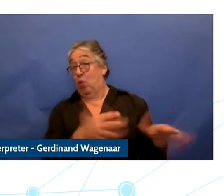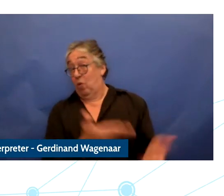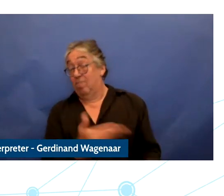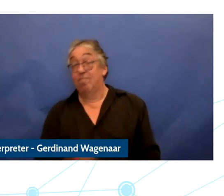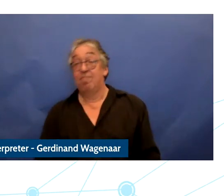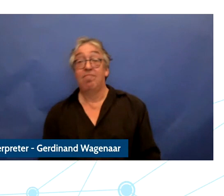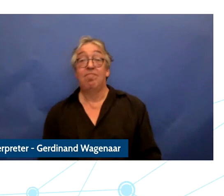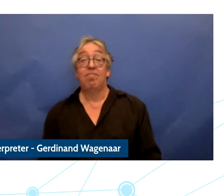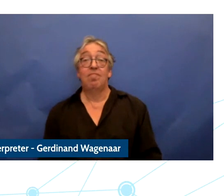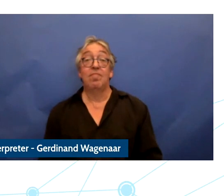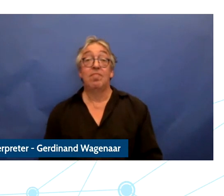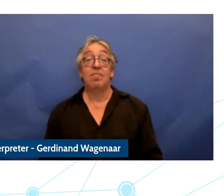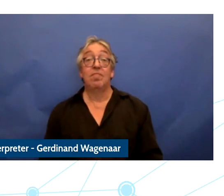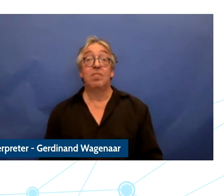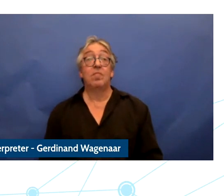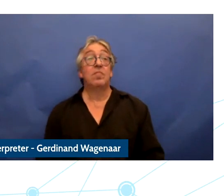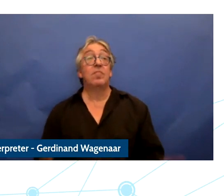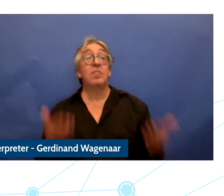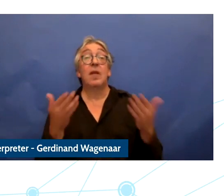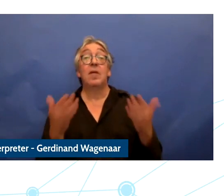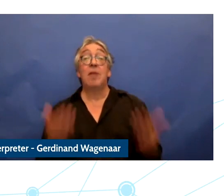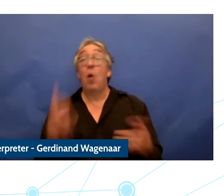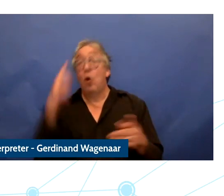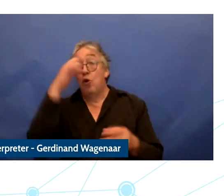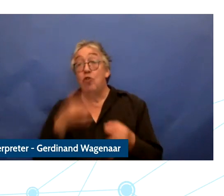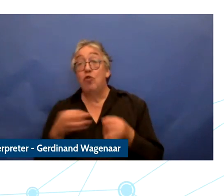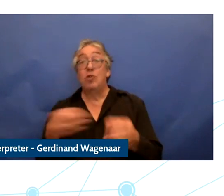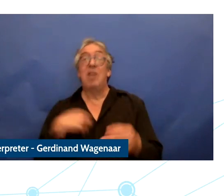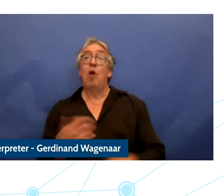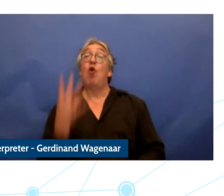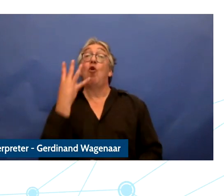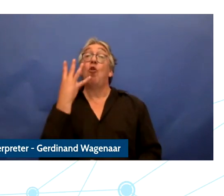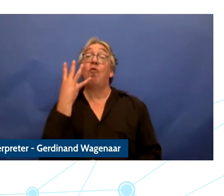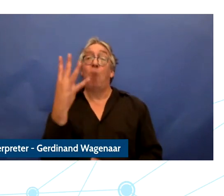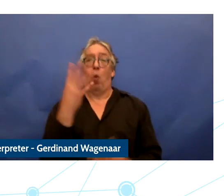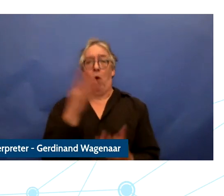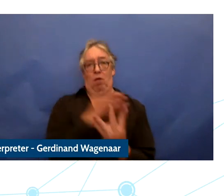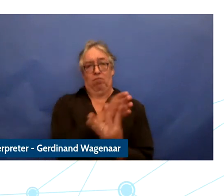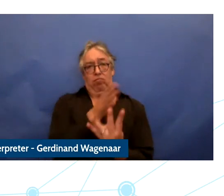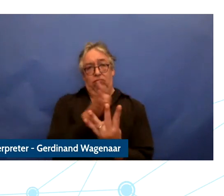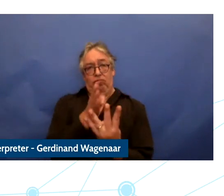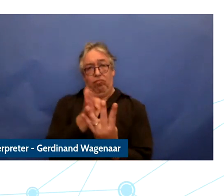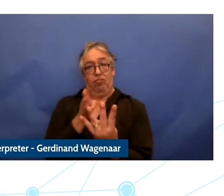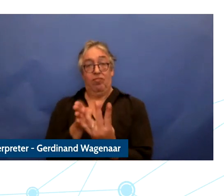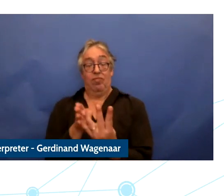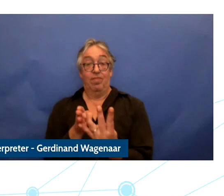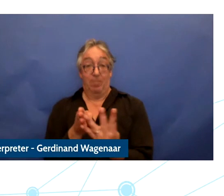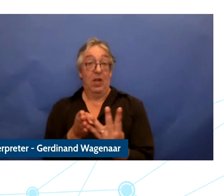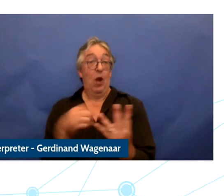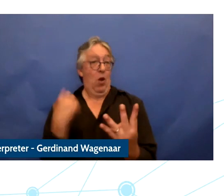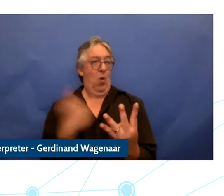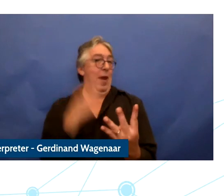We have four pilulars and in the agenda over the next two days we have niece pillars in